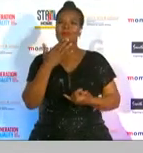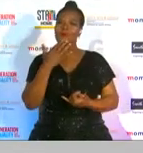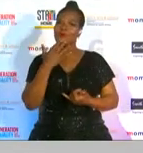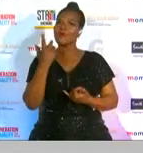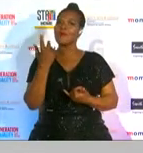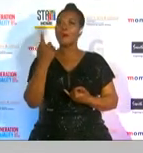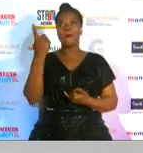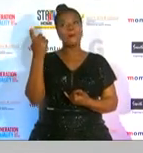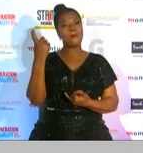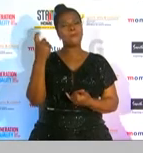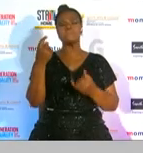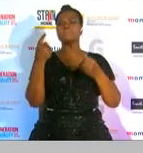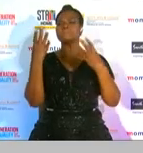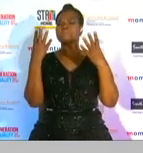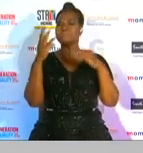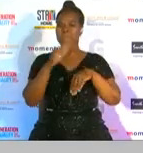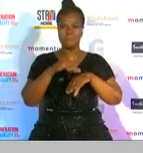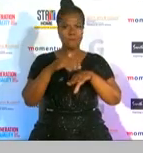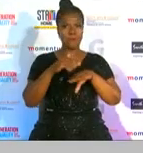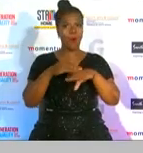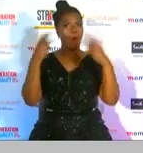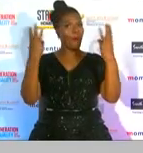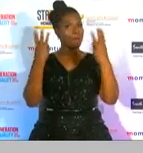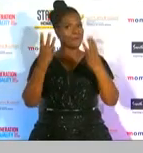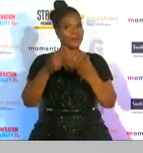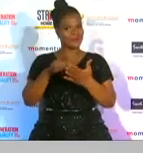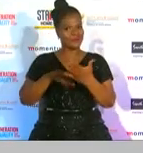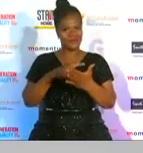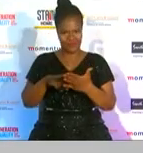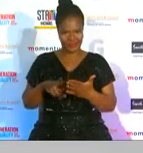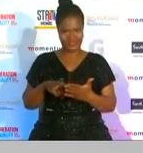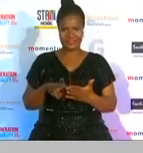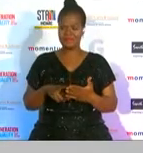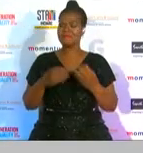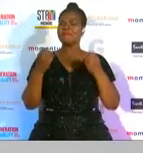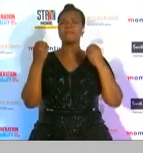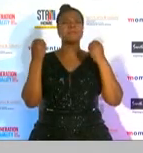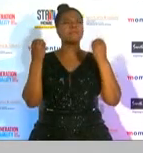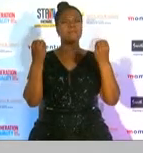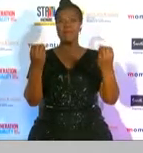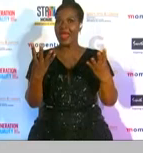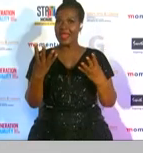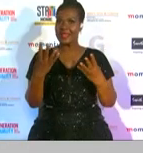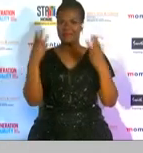number of public votes without winning an award so many people watching this and wondering who